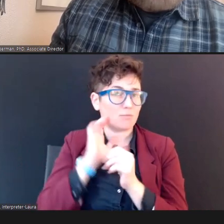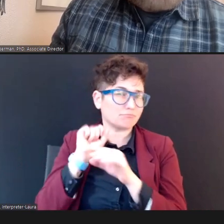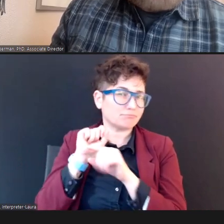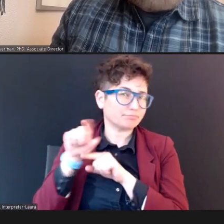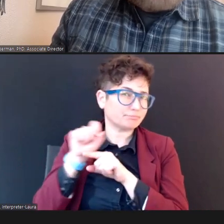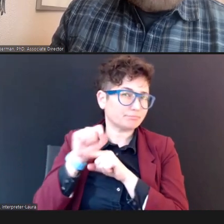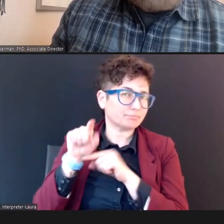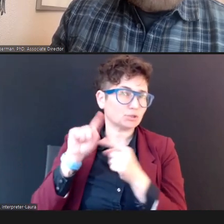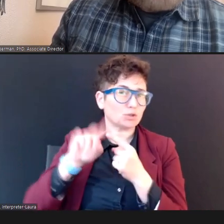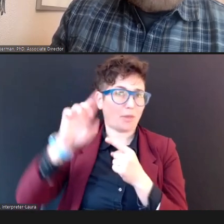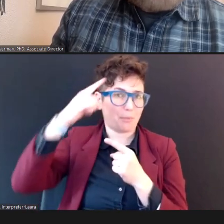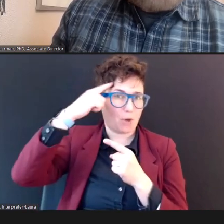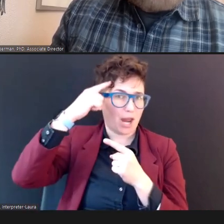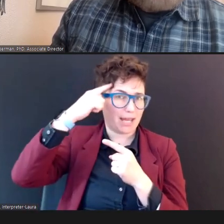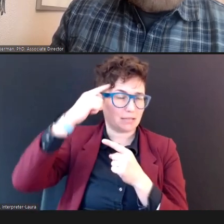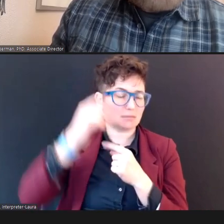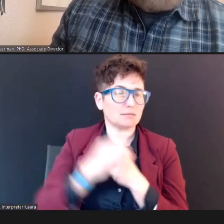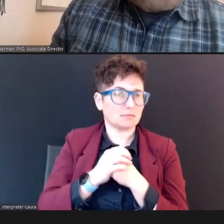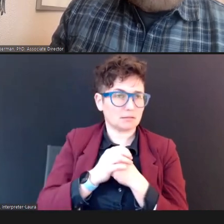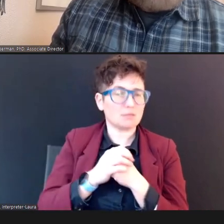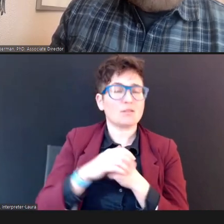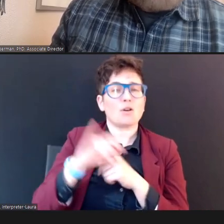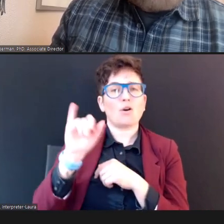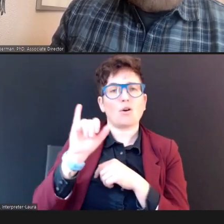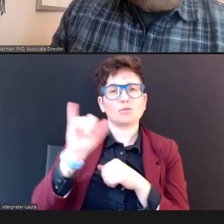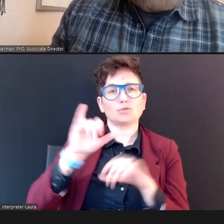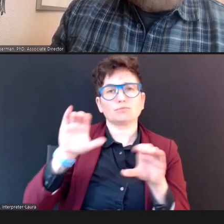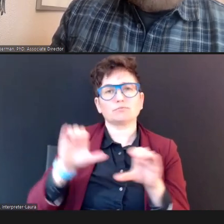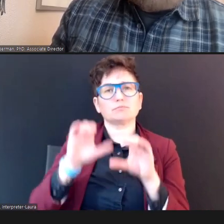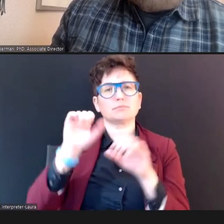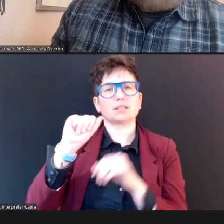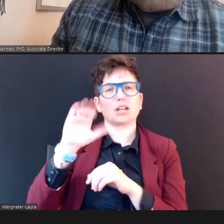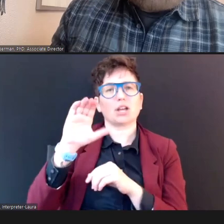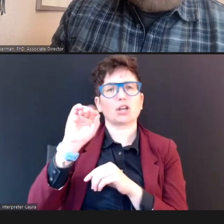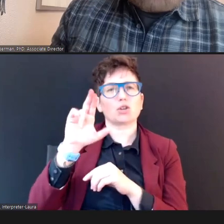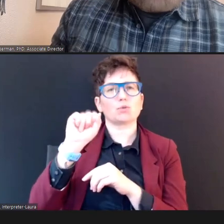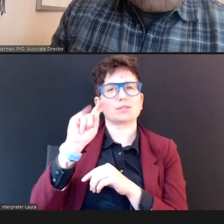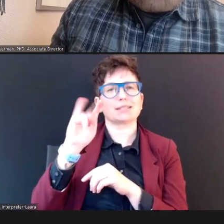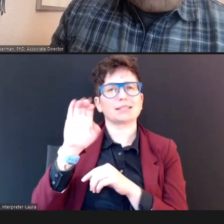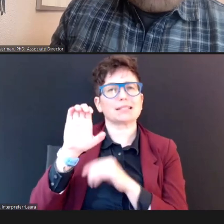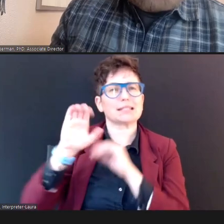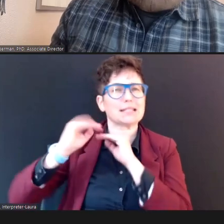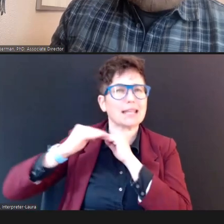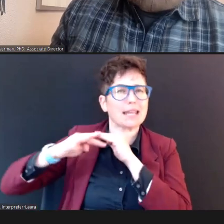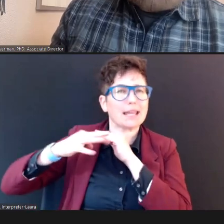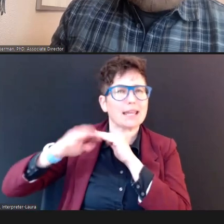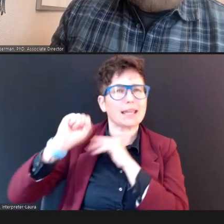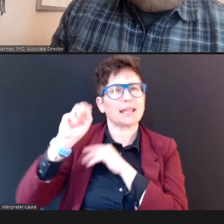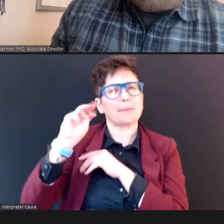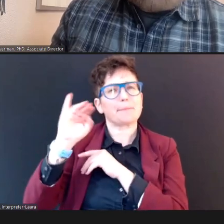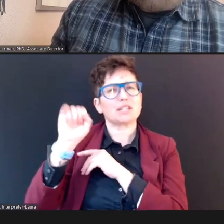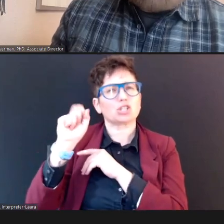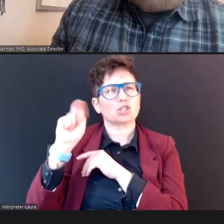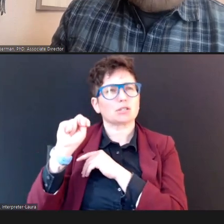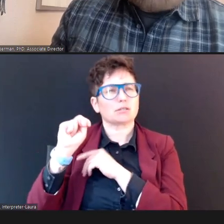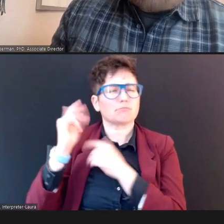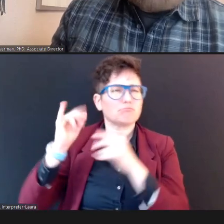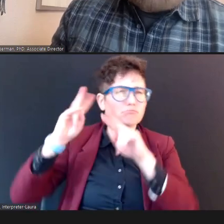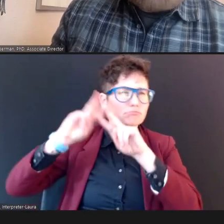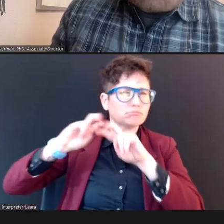While also producing an acoustic emission, And this emission, is analyzed by the screening unit, and in approximately 30 seconds or so,